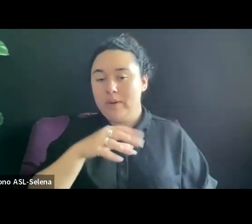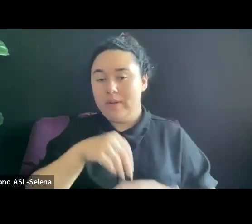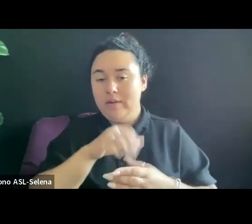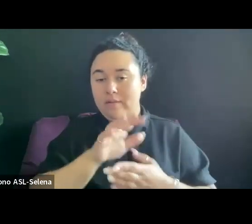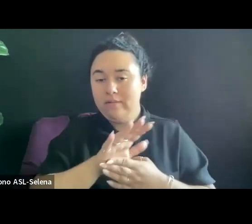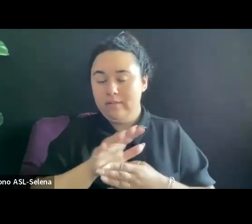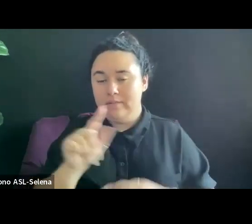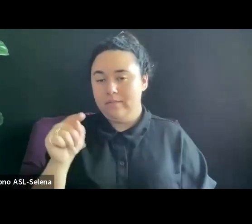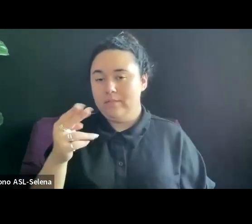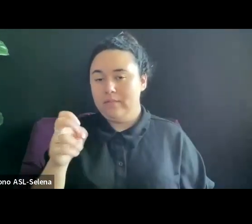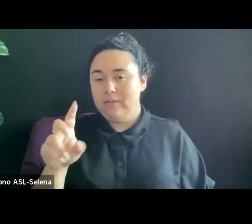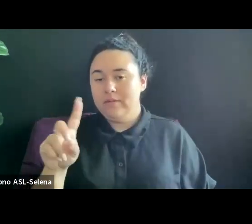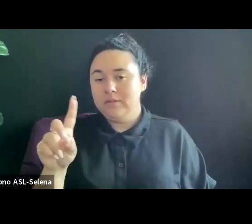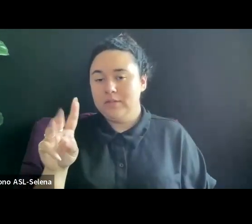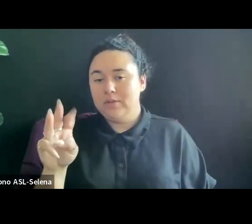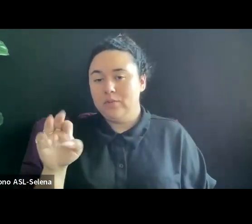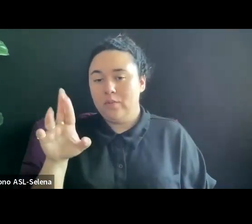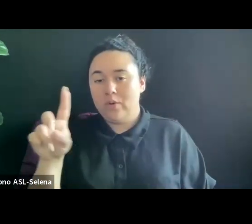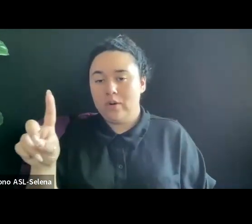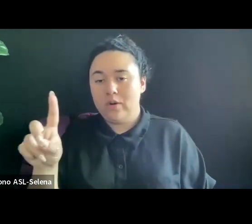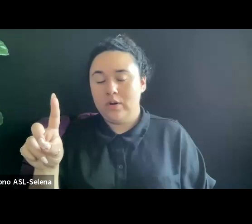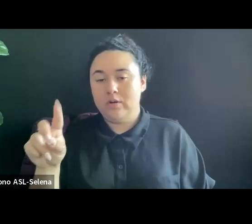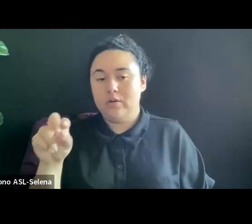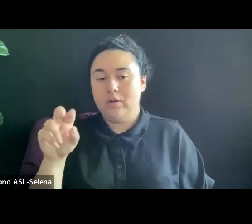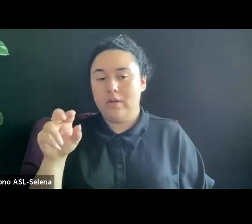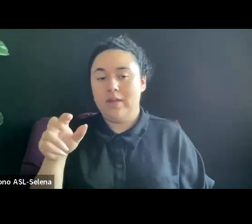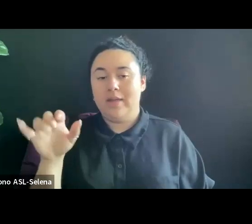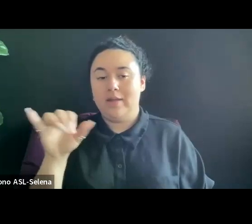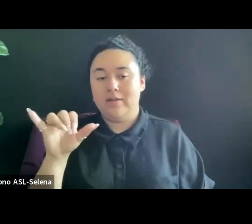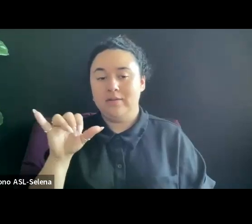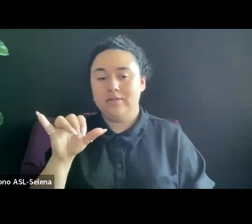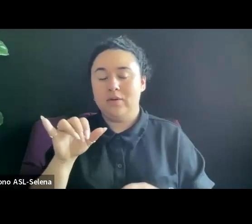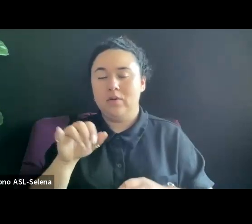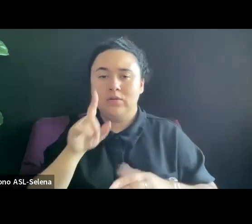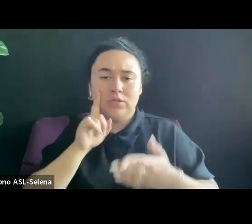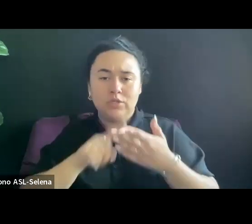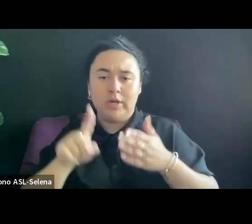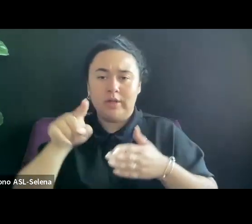PROTECT YOURSELF FACEBOOK GROUP I MENTIONED TO SEE IF ANYONE WORKED WITH THEM.